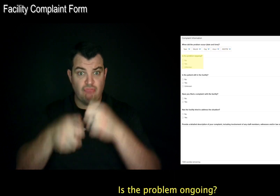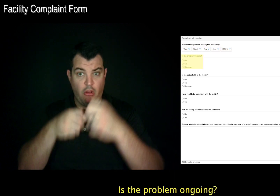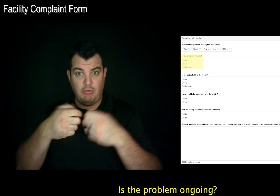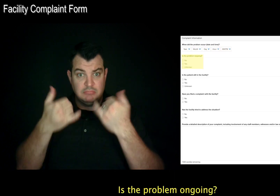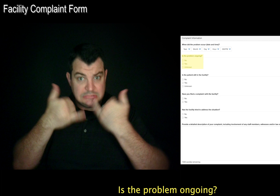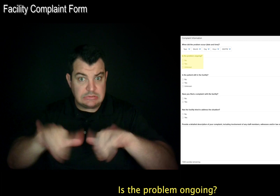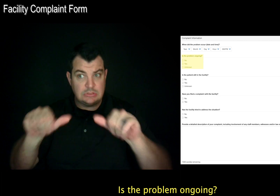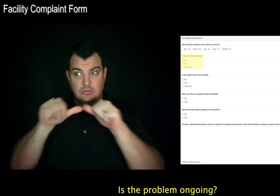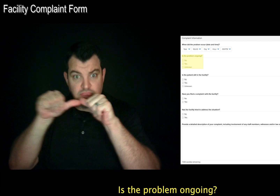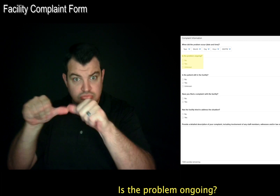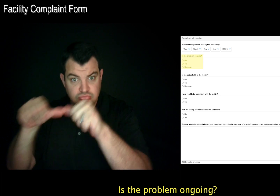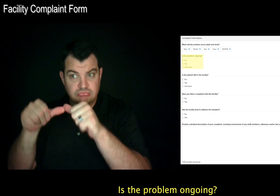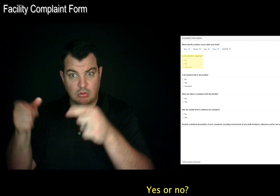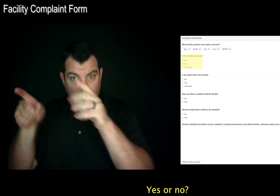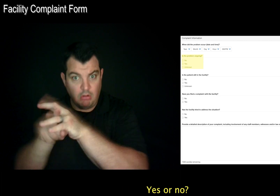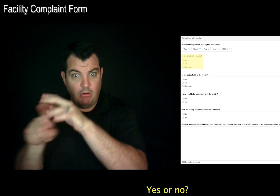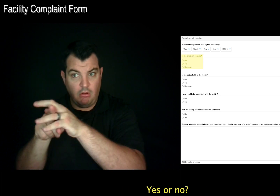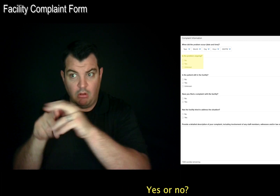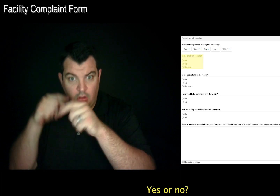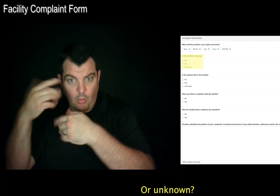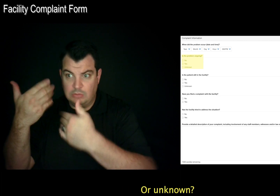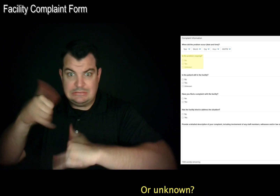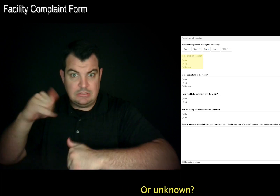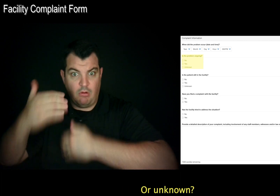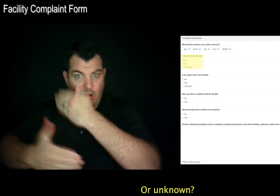Is the problem ongoing? Yes or no? Or unknown?